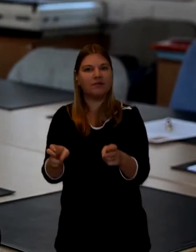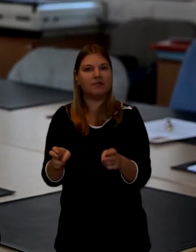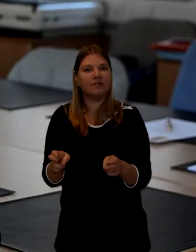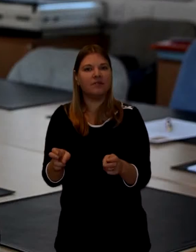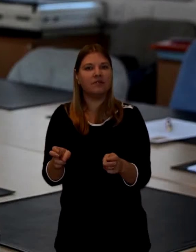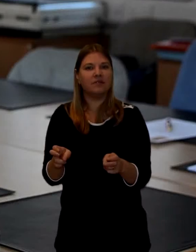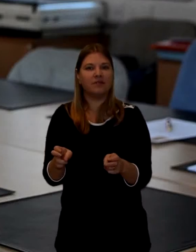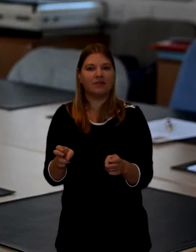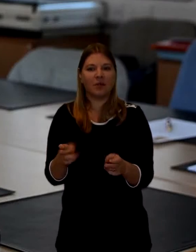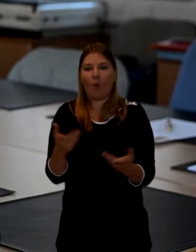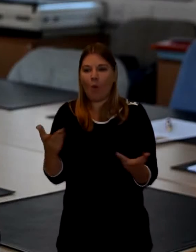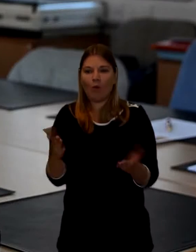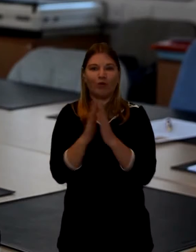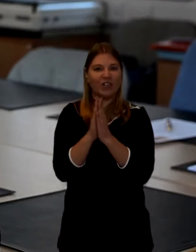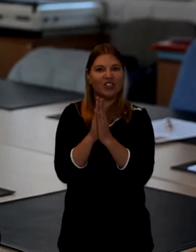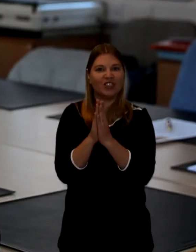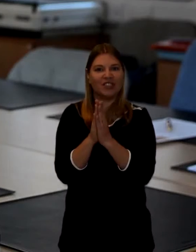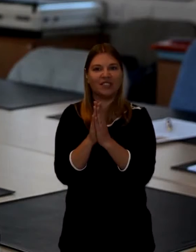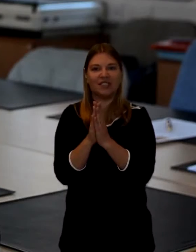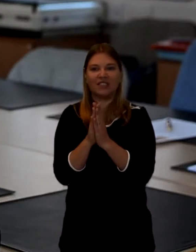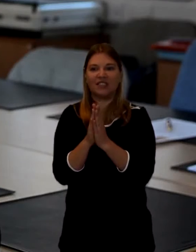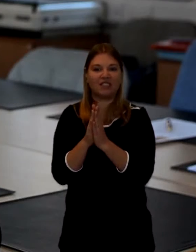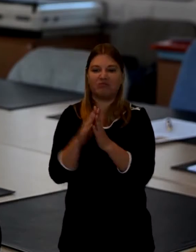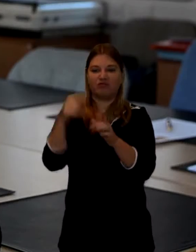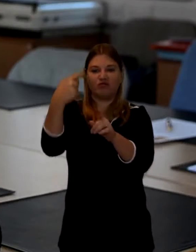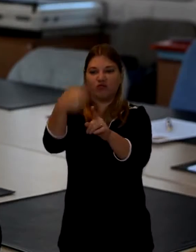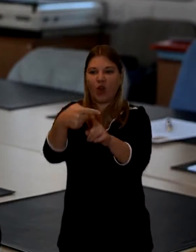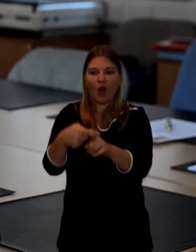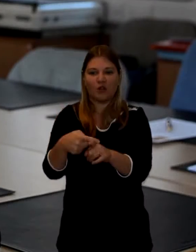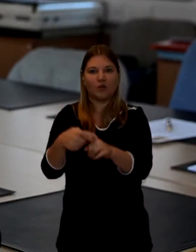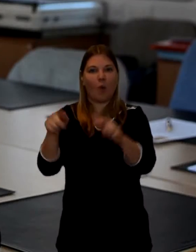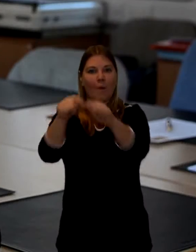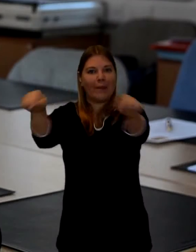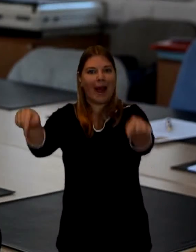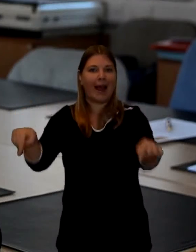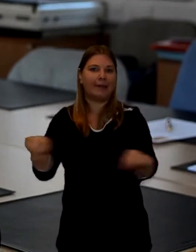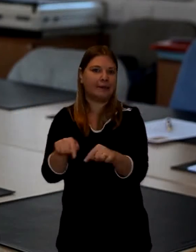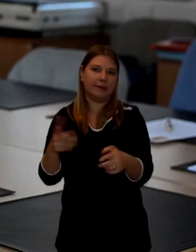And they would have specific religious ornaments that would be fitted